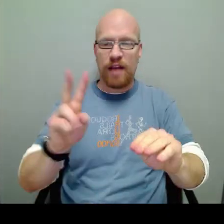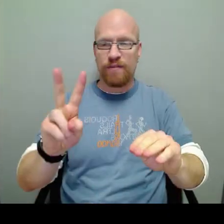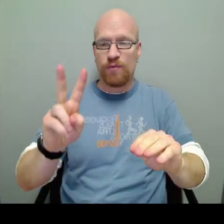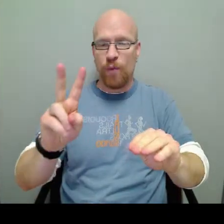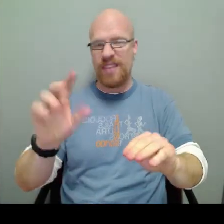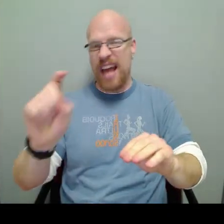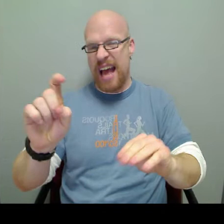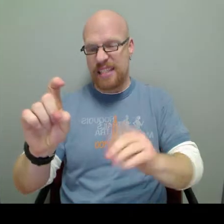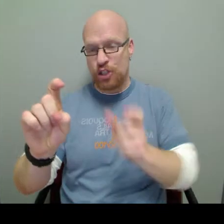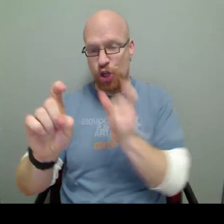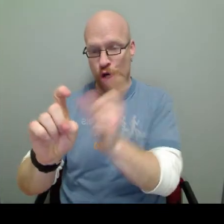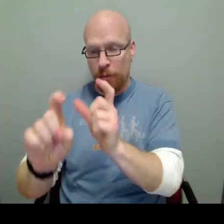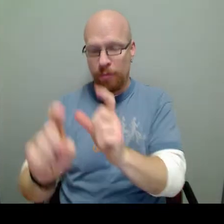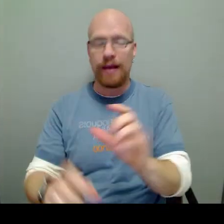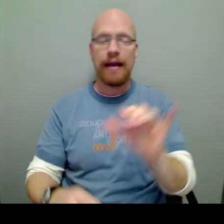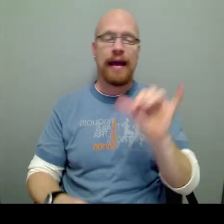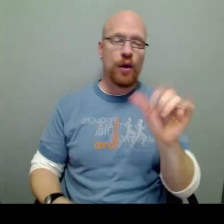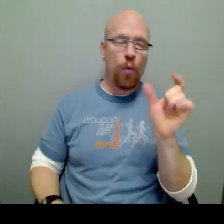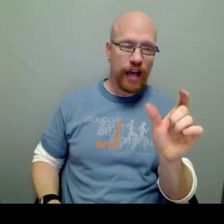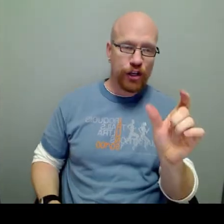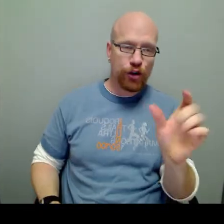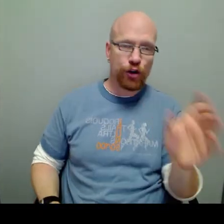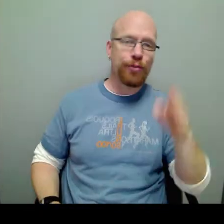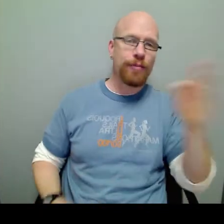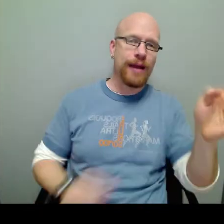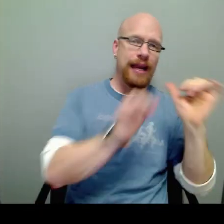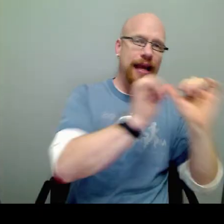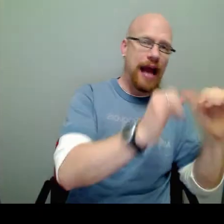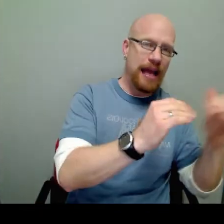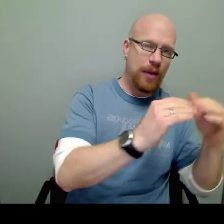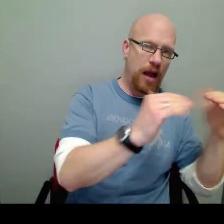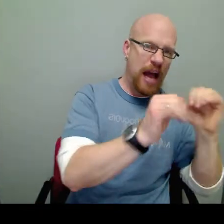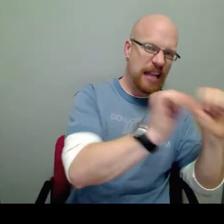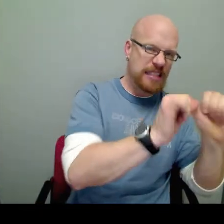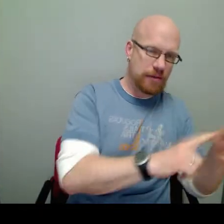We have an X term and a Y term and an equal constant.